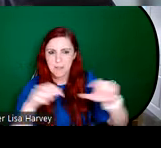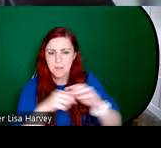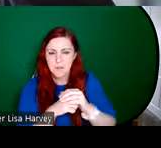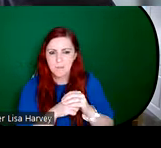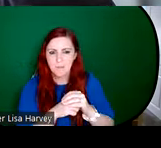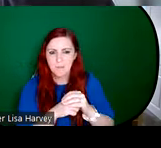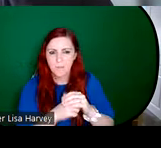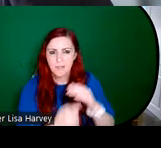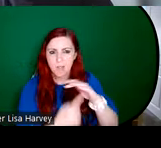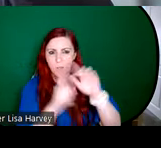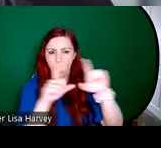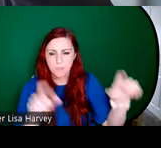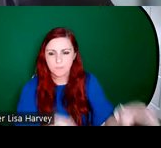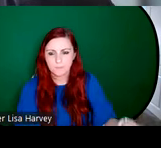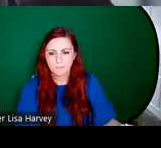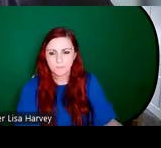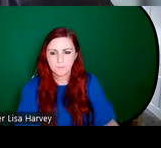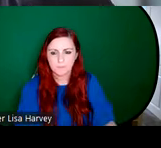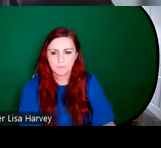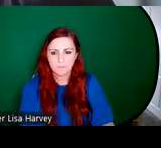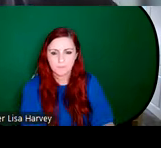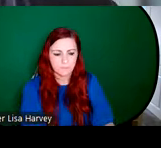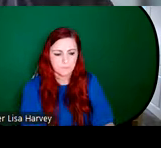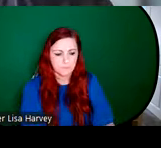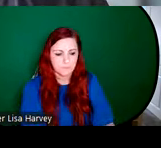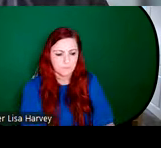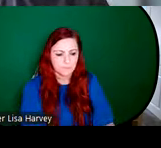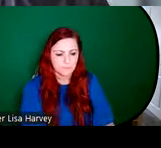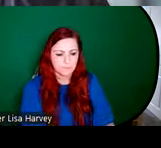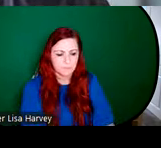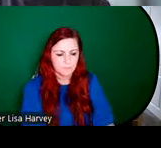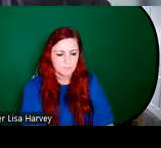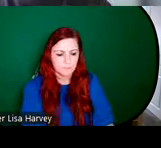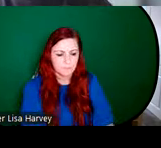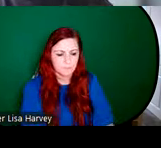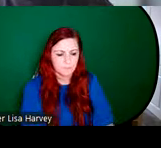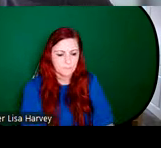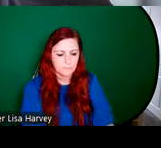his pupils have made so popular". So Healy was quite pioneering in his stained